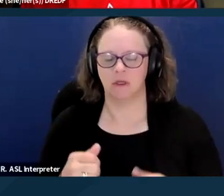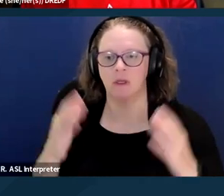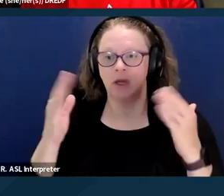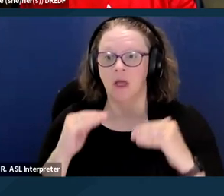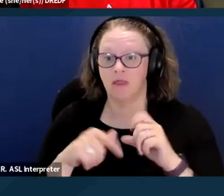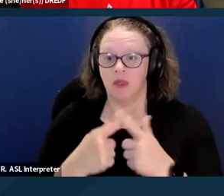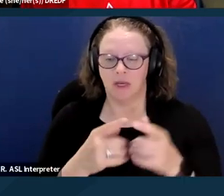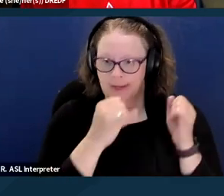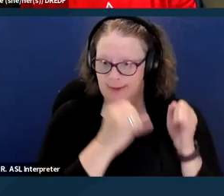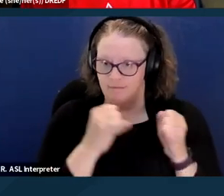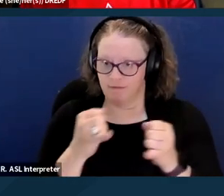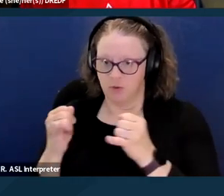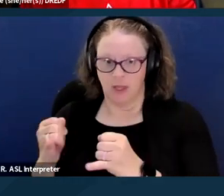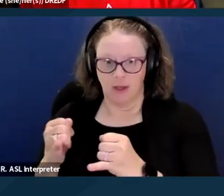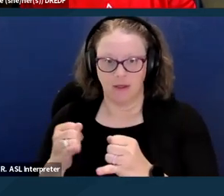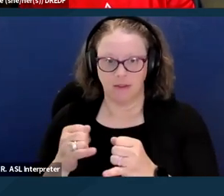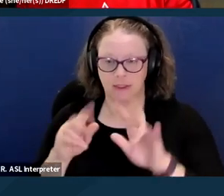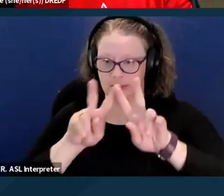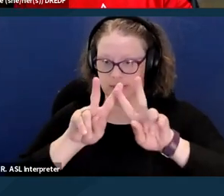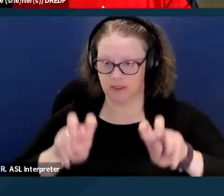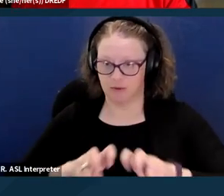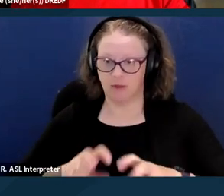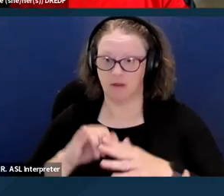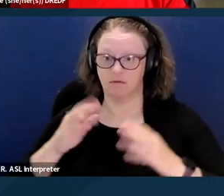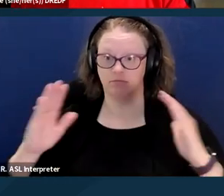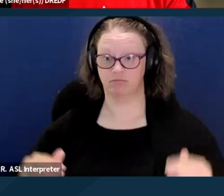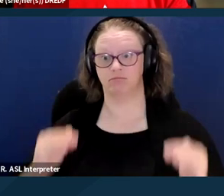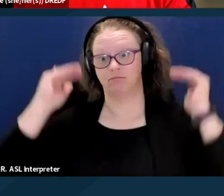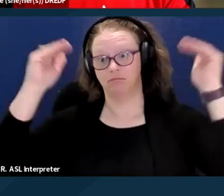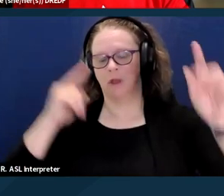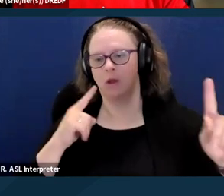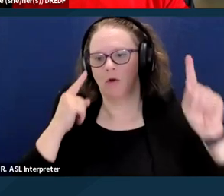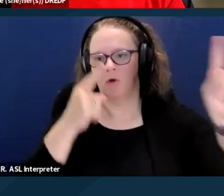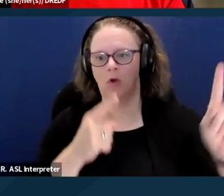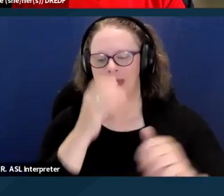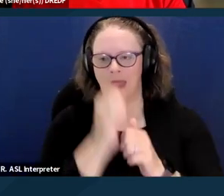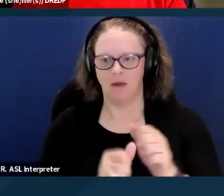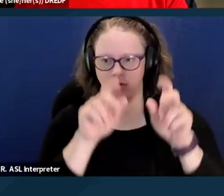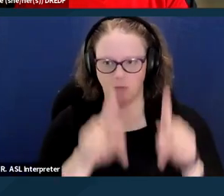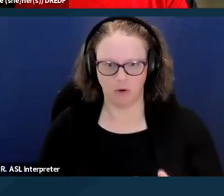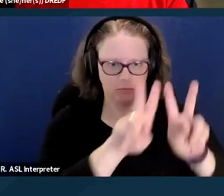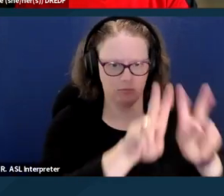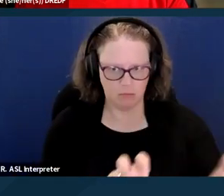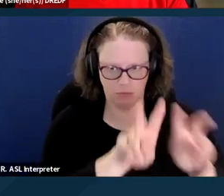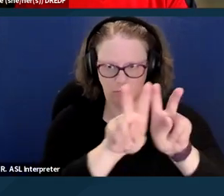Like everyone gets an assessment that's tailored to what they as an individual need in terms of their health and other social needs.